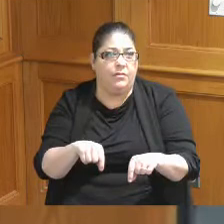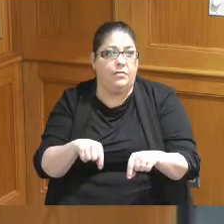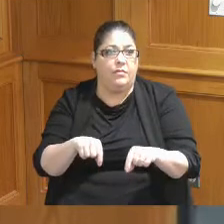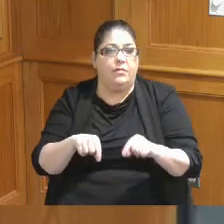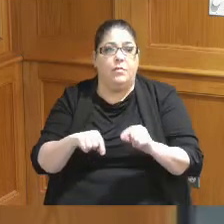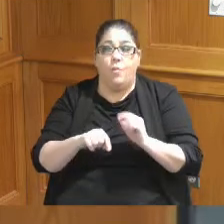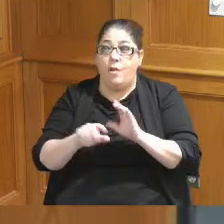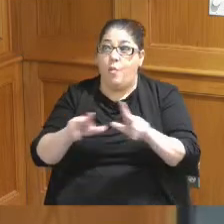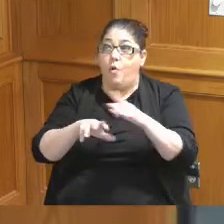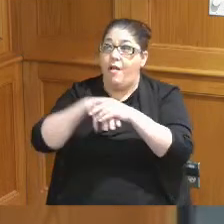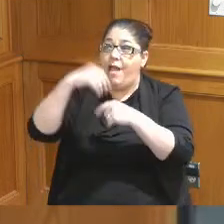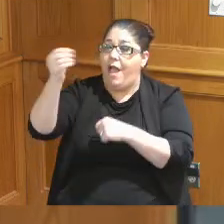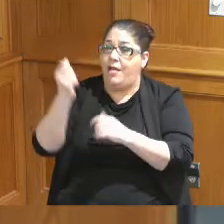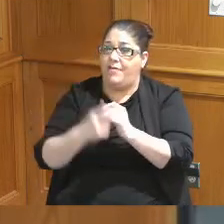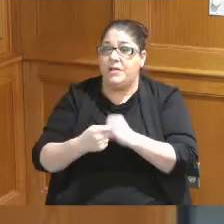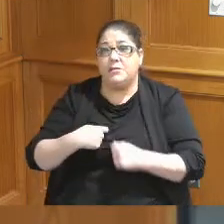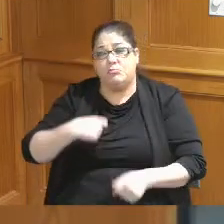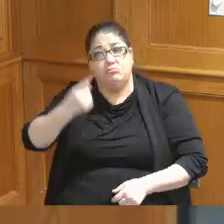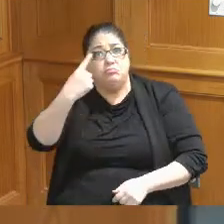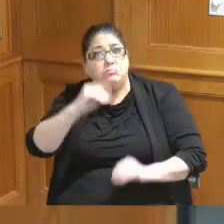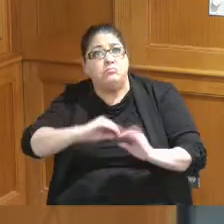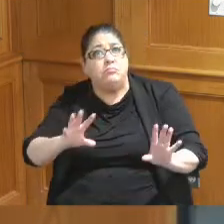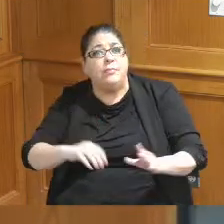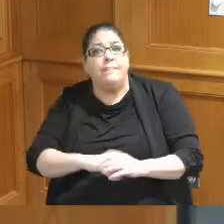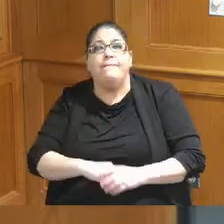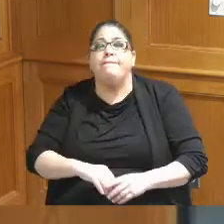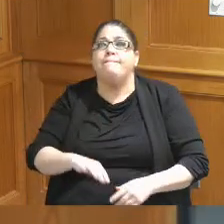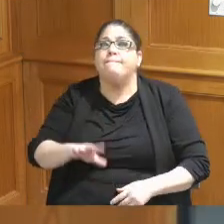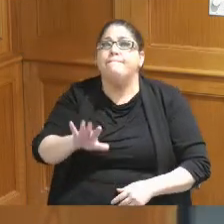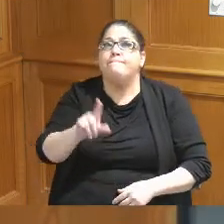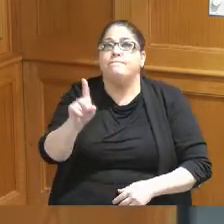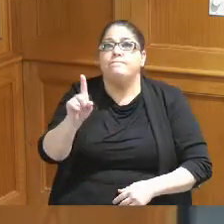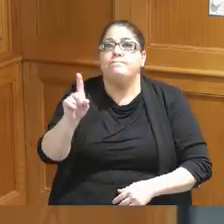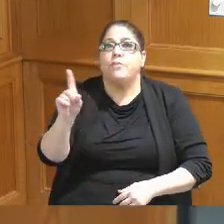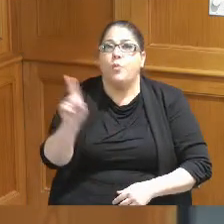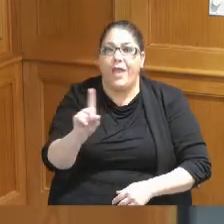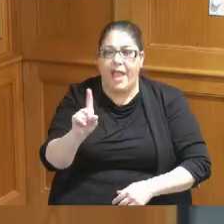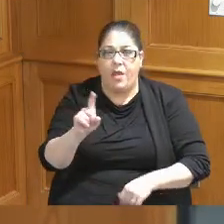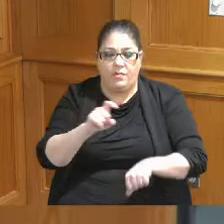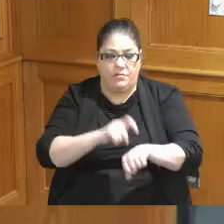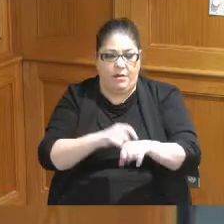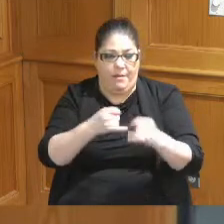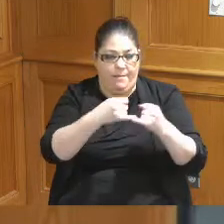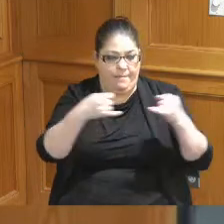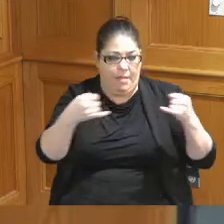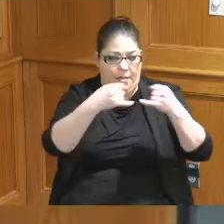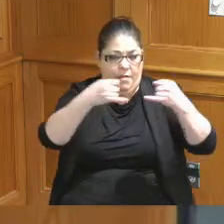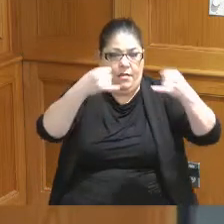I walk out there everybody said this makes sense where is the whole what timetable is the hotel I